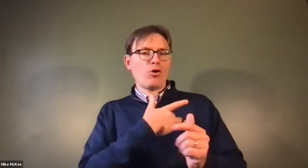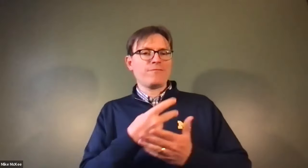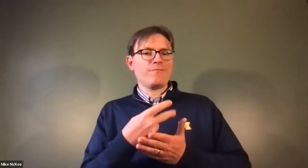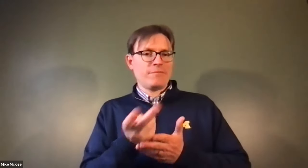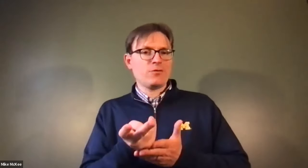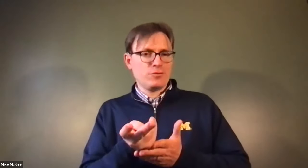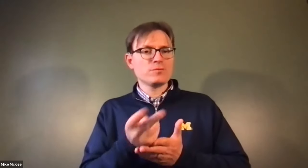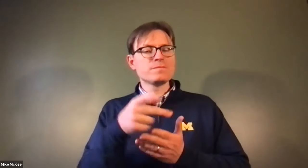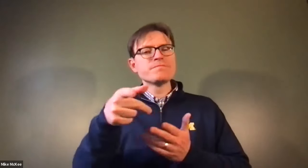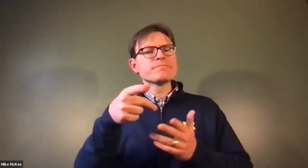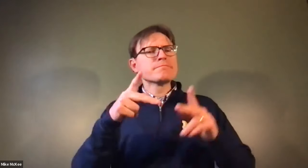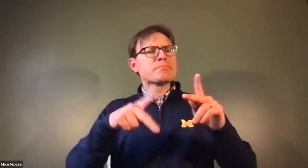James Cech: congestive heart failure.